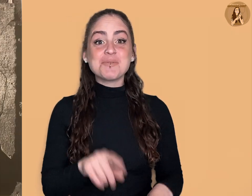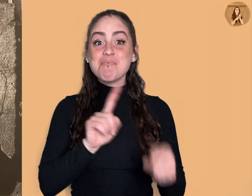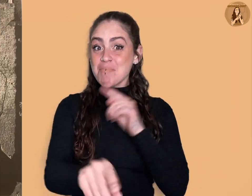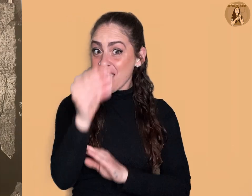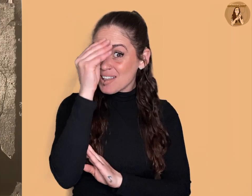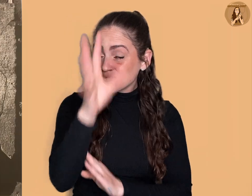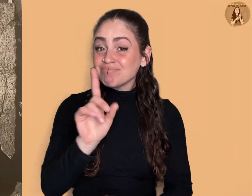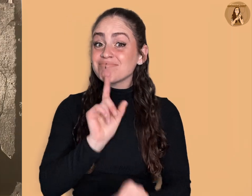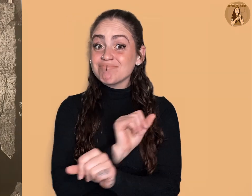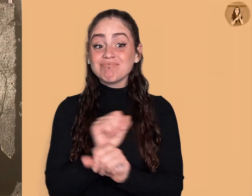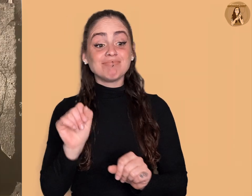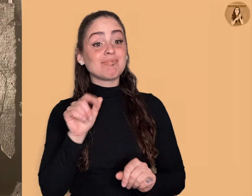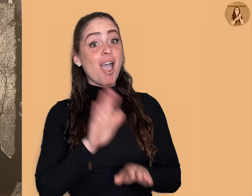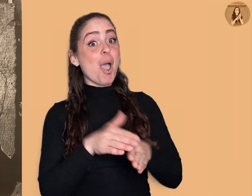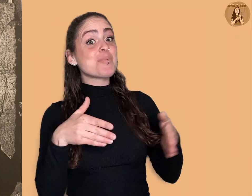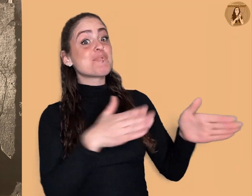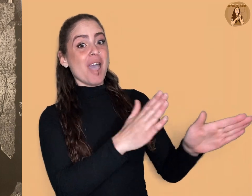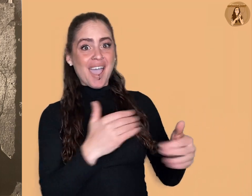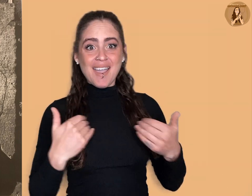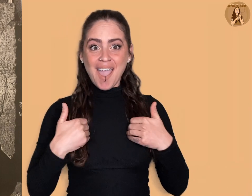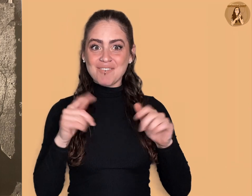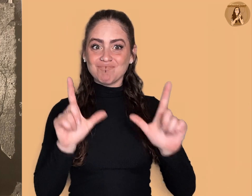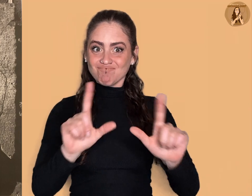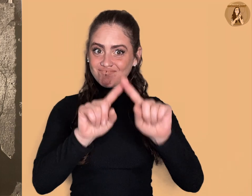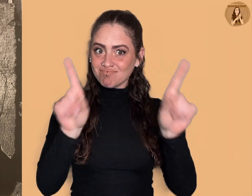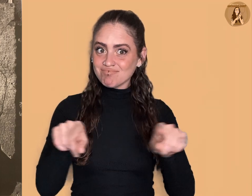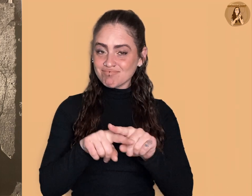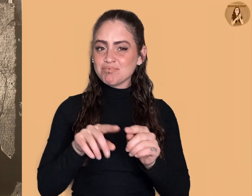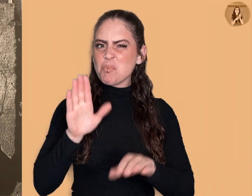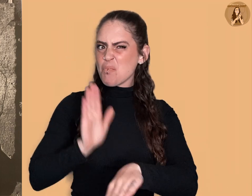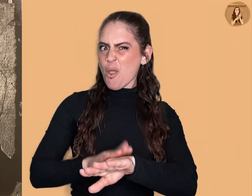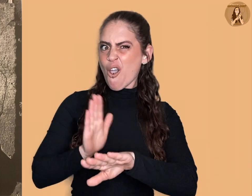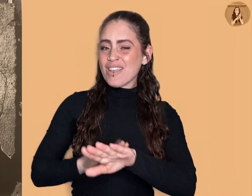marked with a warning instructing